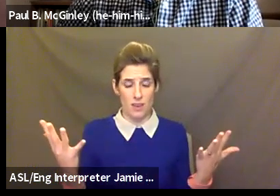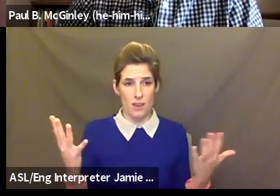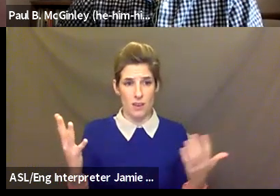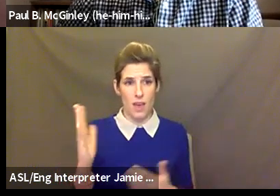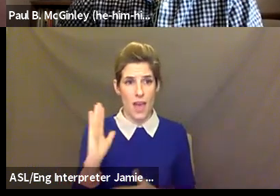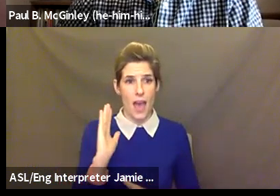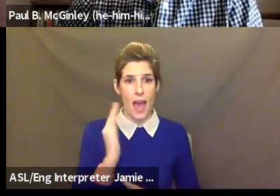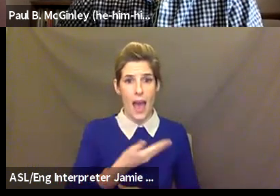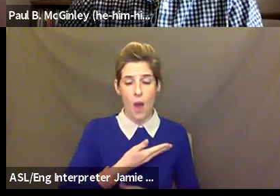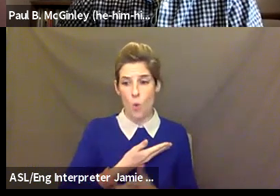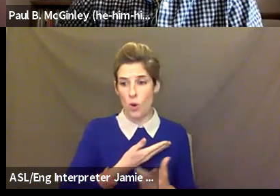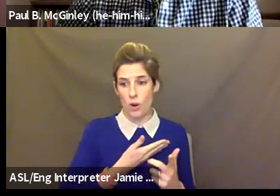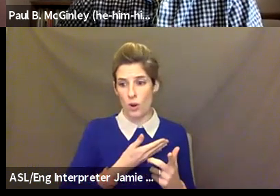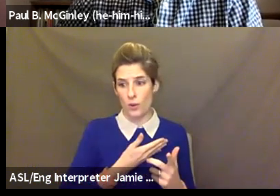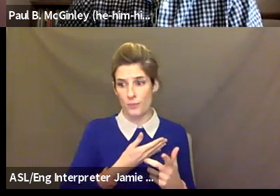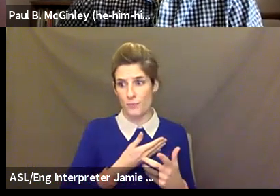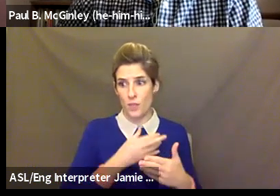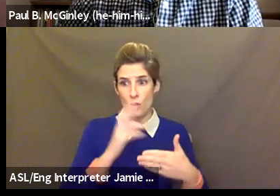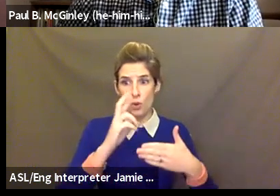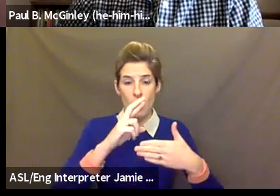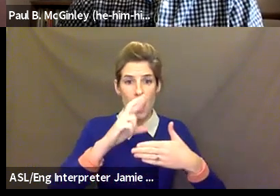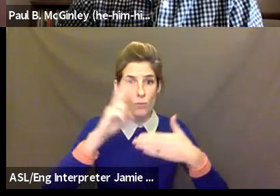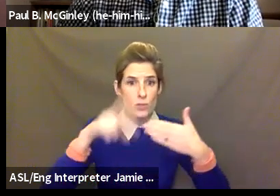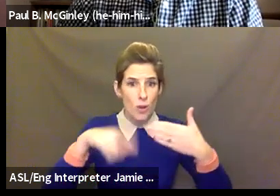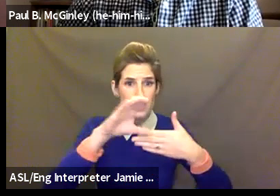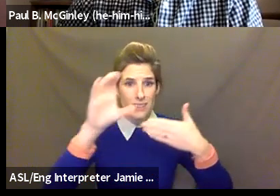totally certain that I can predict, but it just feels like